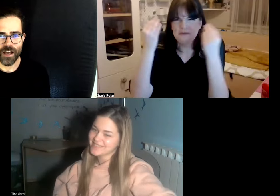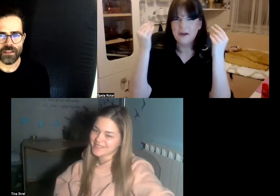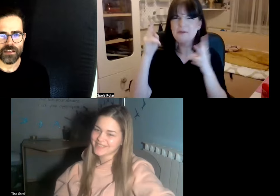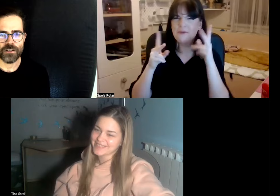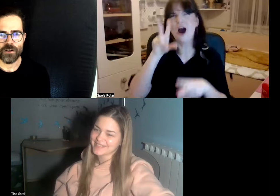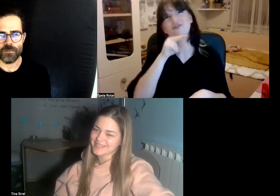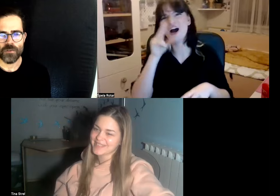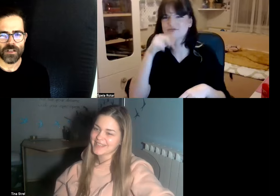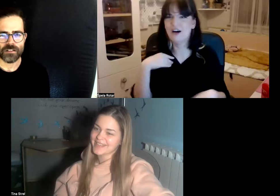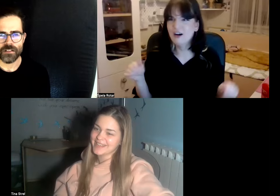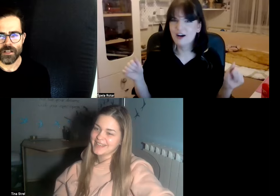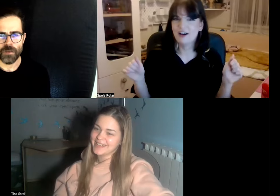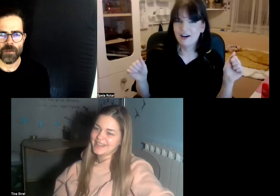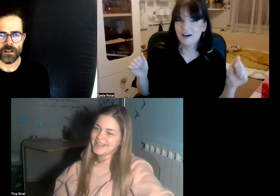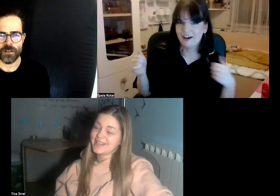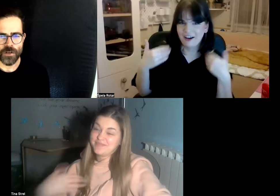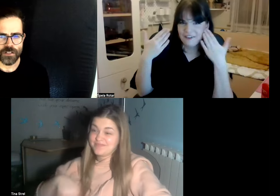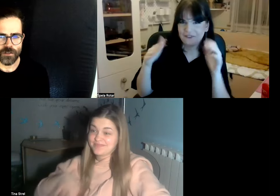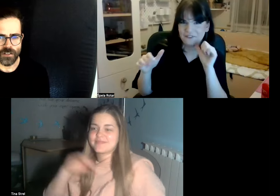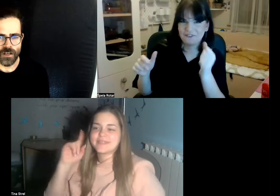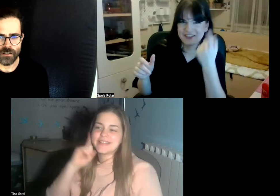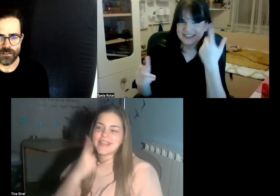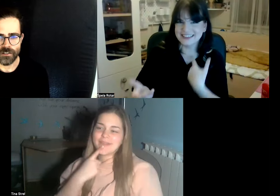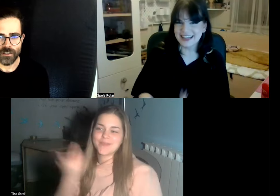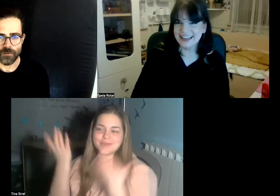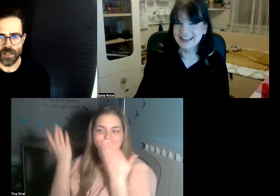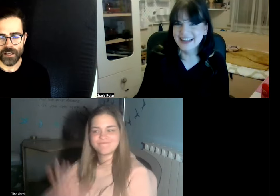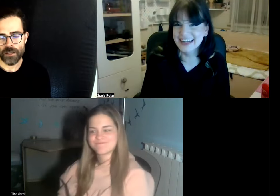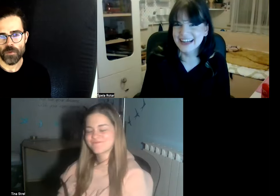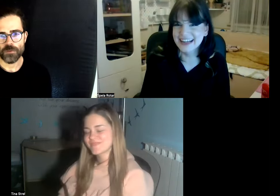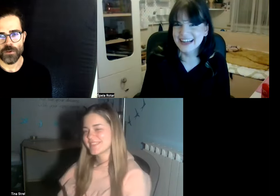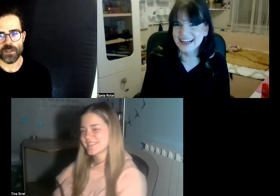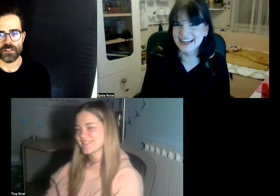I think you know moving maybe I can avoid this now but I can move through like